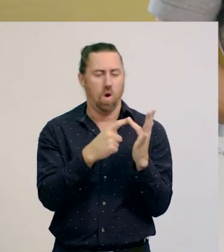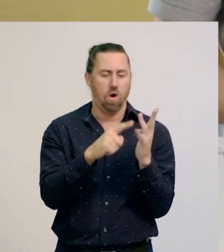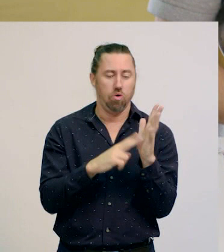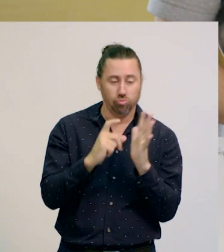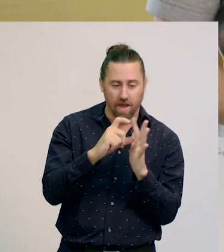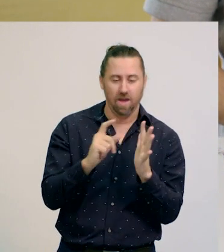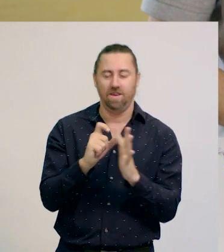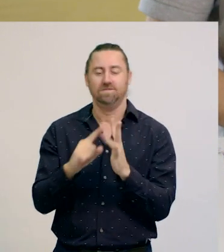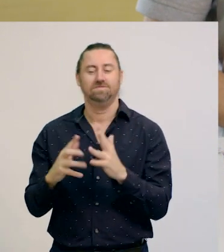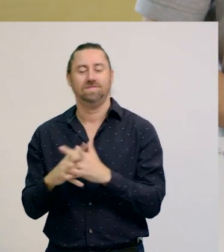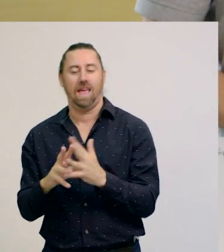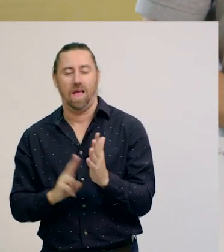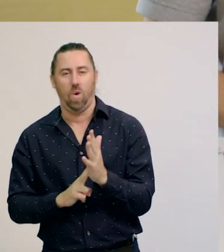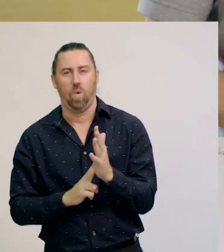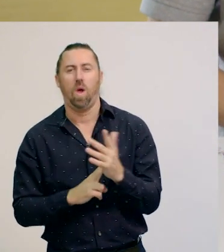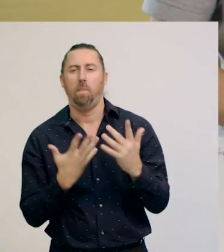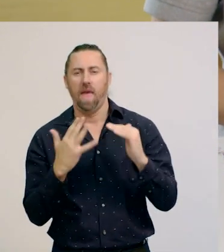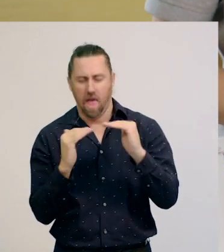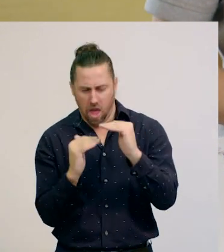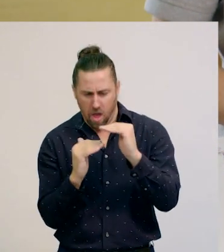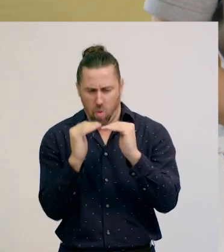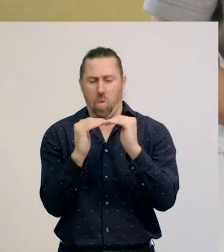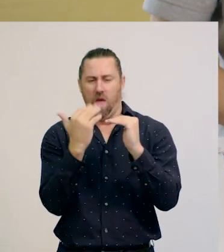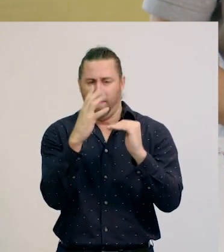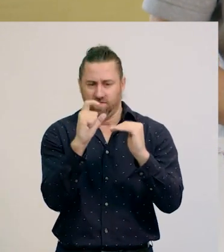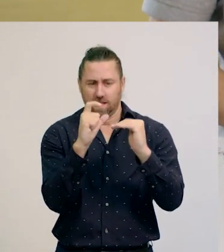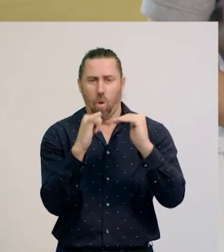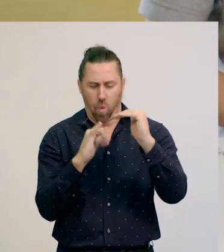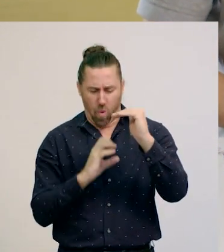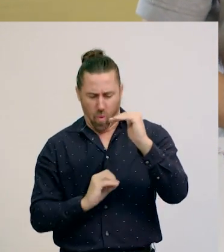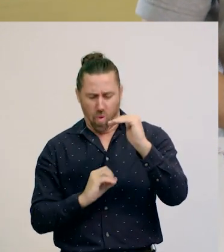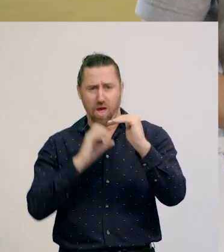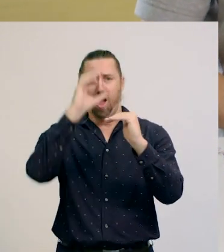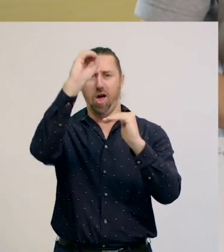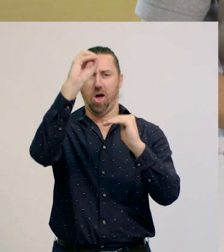We just have to go to the nearest 5c or 10c number.